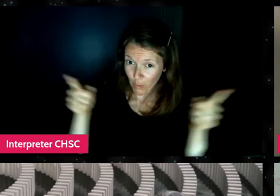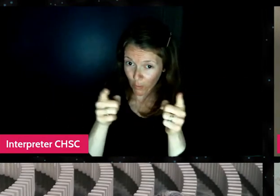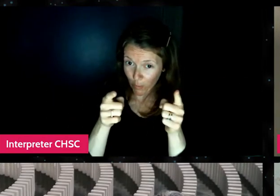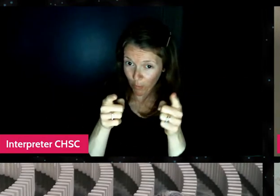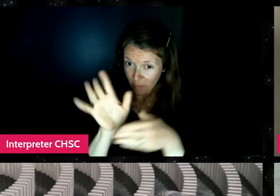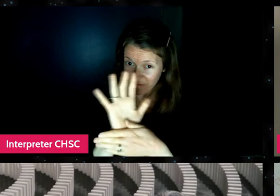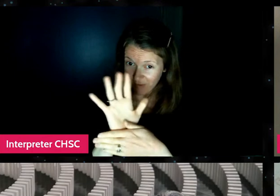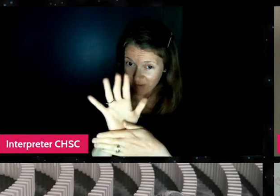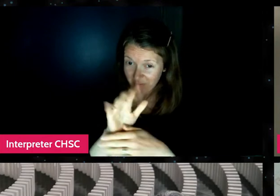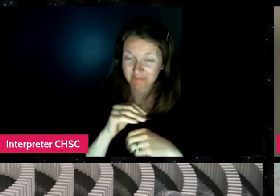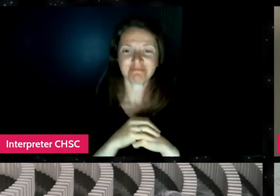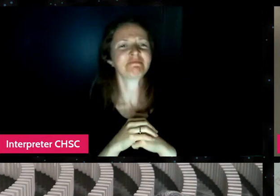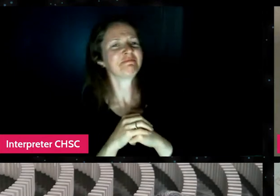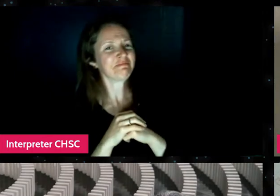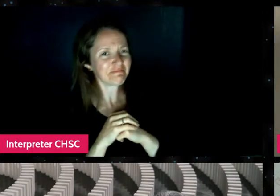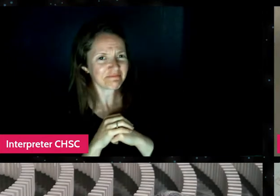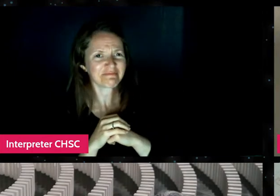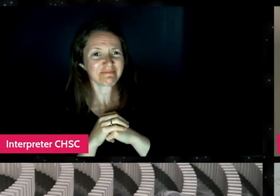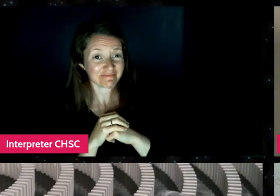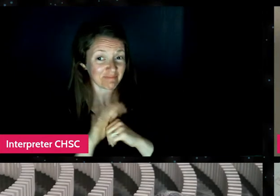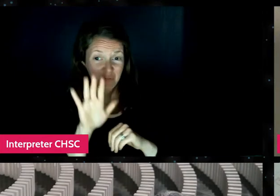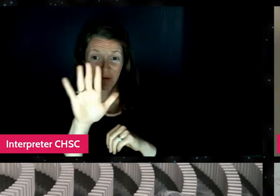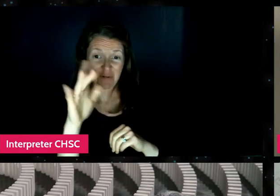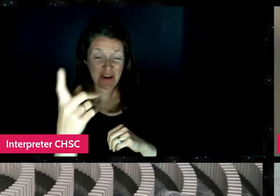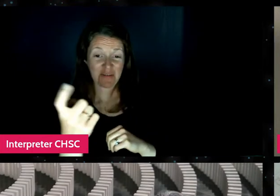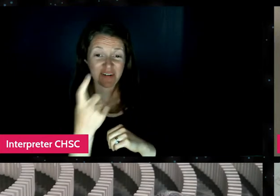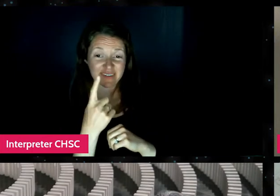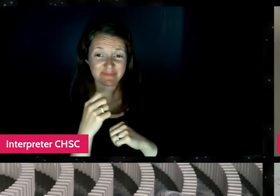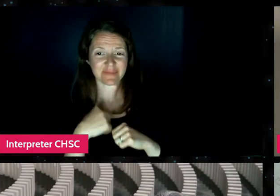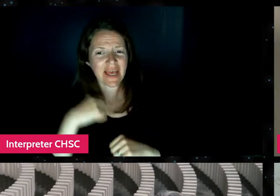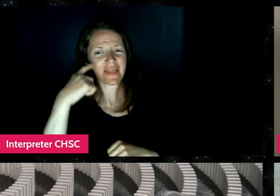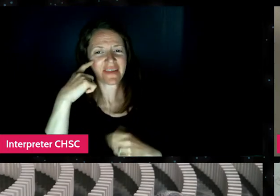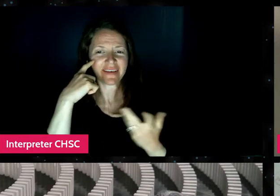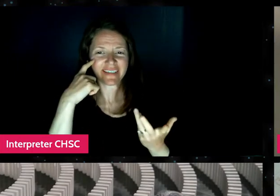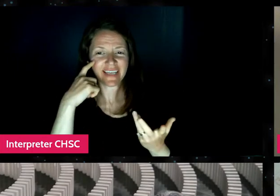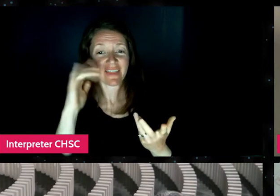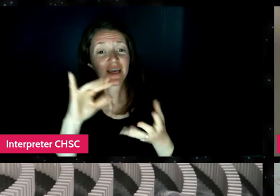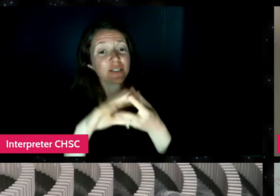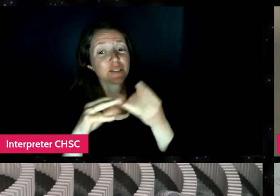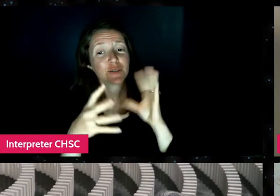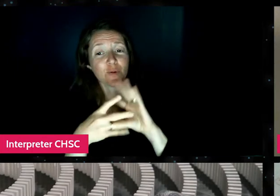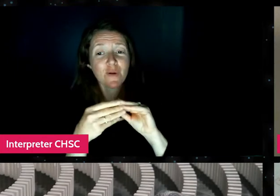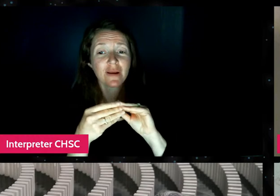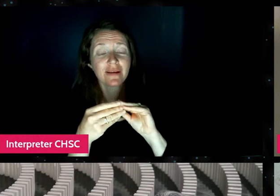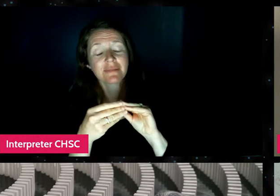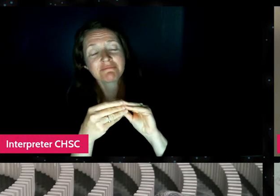Yeah, that's a great question. I think the story has made me think a lot about,